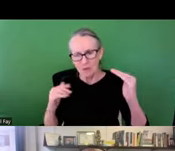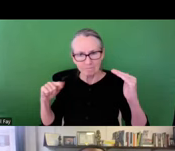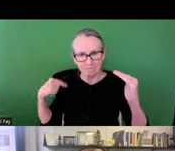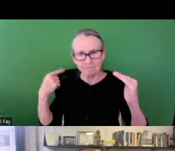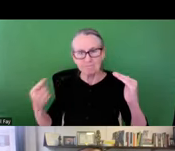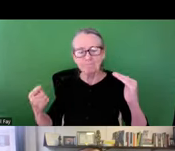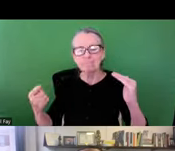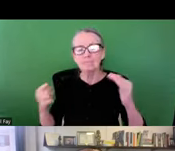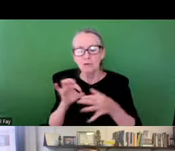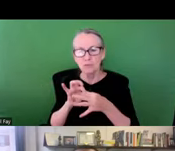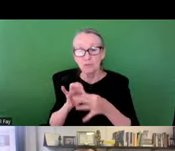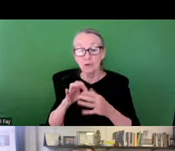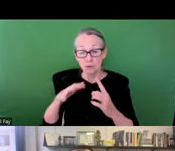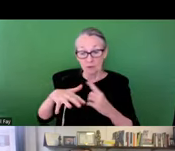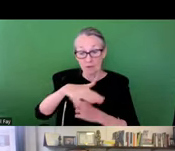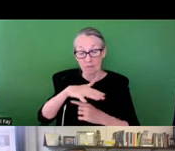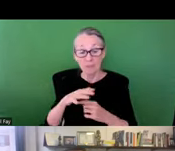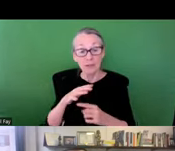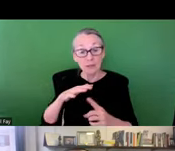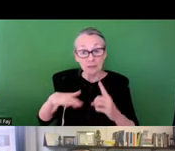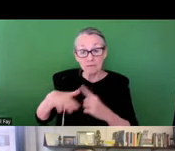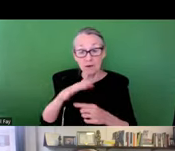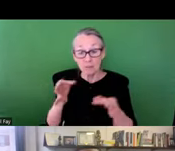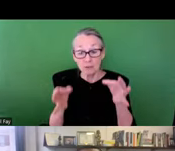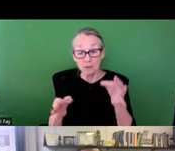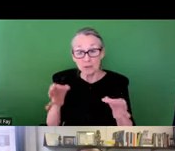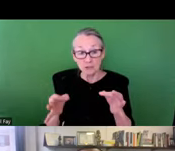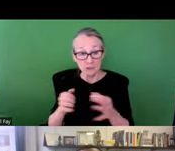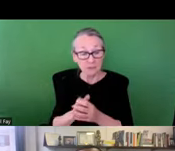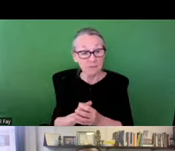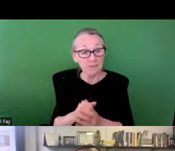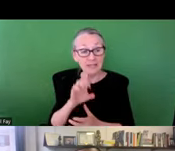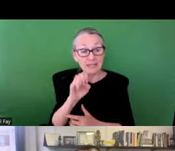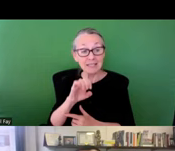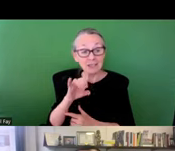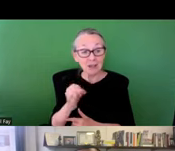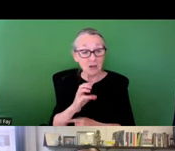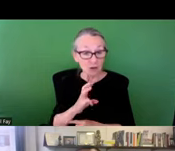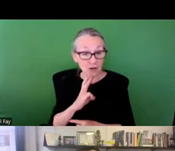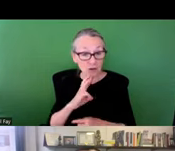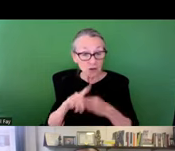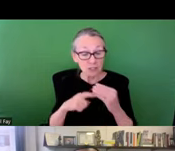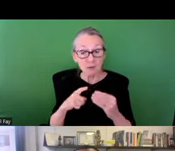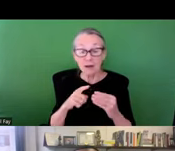that have documented inequality over the years, particularly related to the environment and the environmental Justice literature